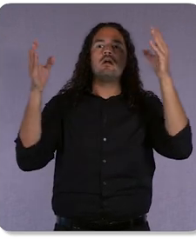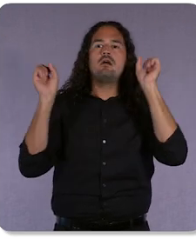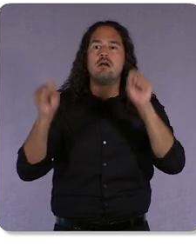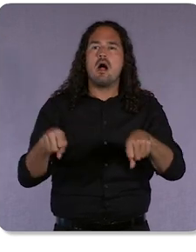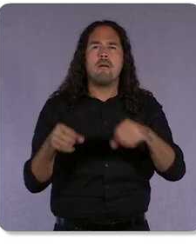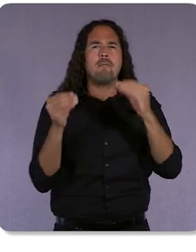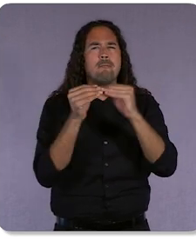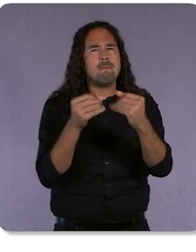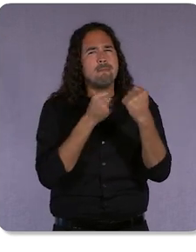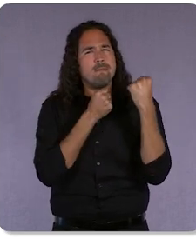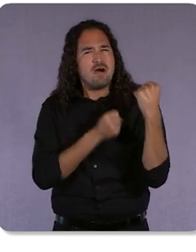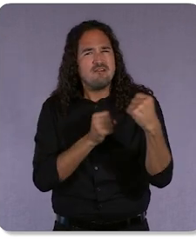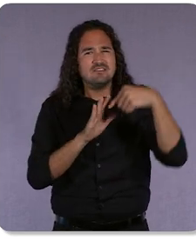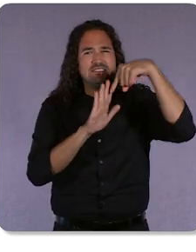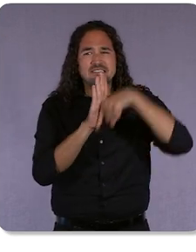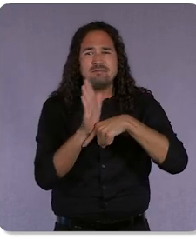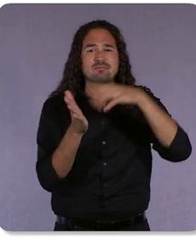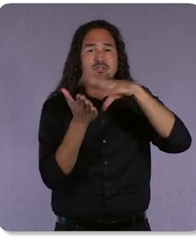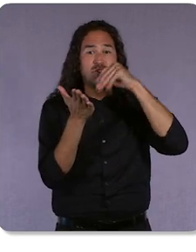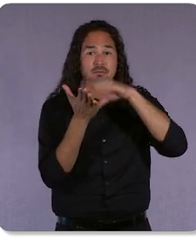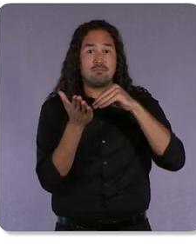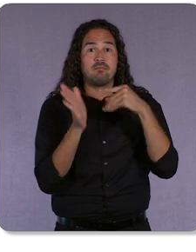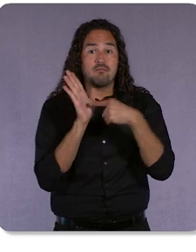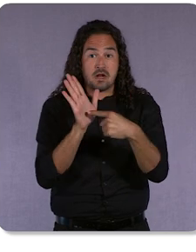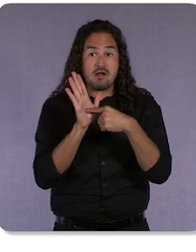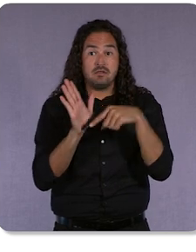And these models are more powerful because they just train a lot faster.